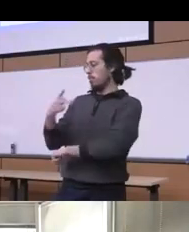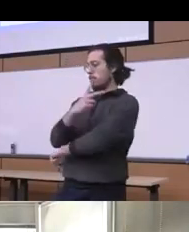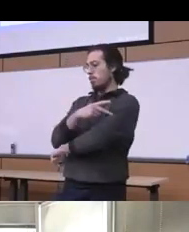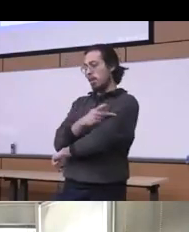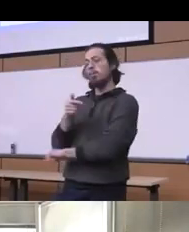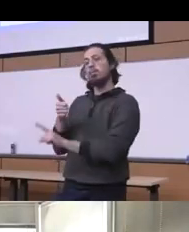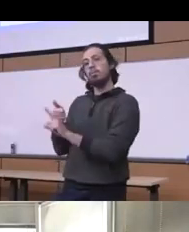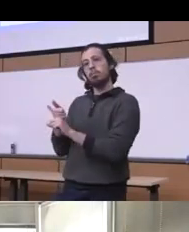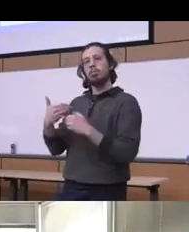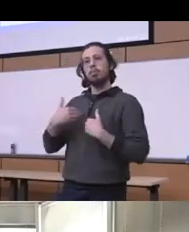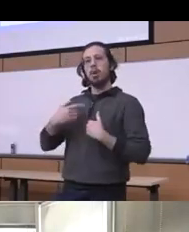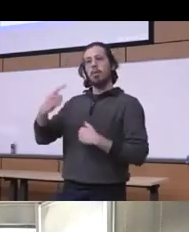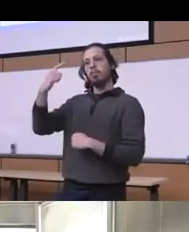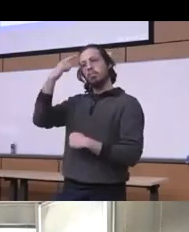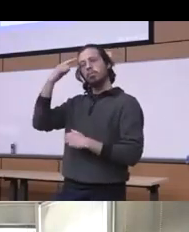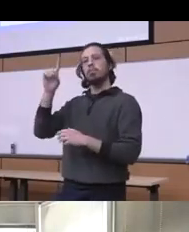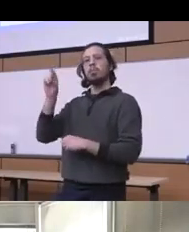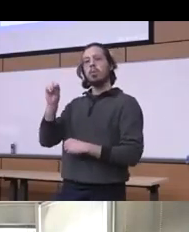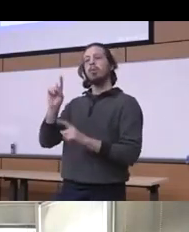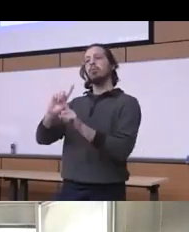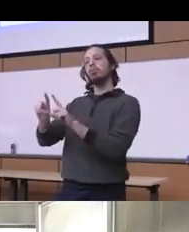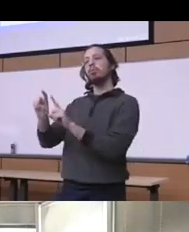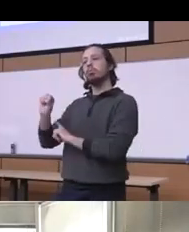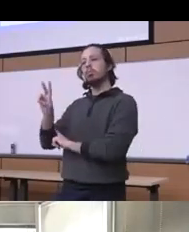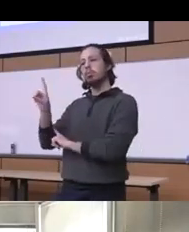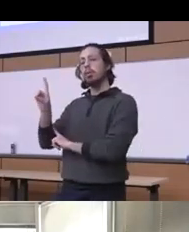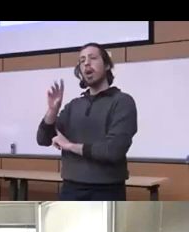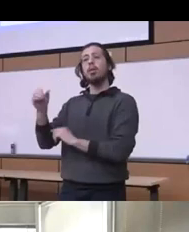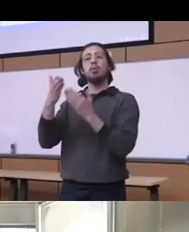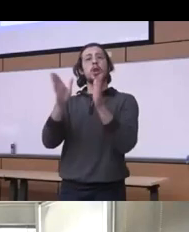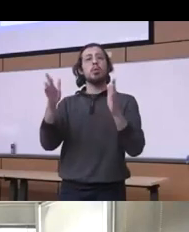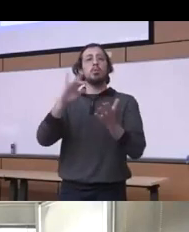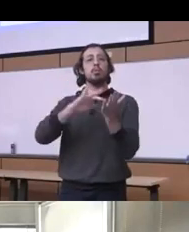disorders and even in General Medical illnesses you know there is a lot of stigmatizing language